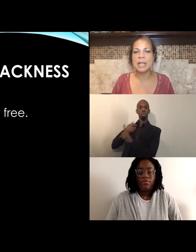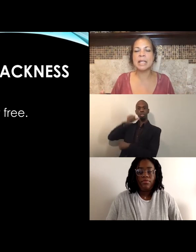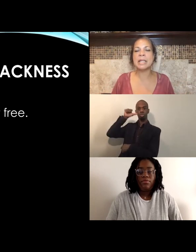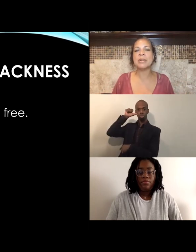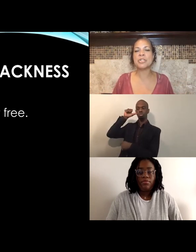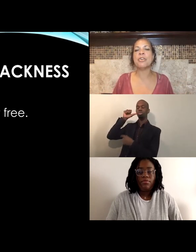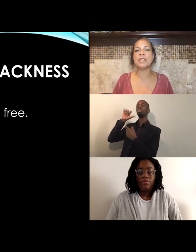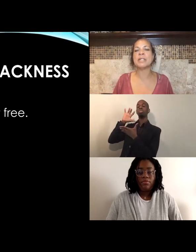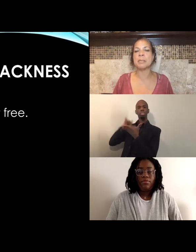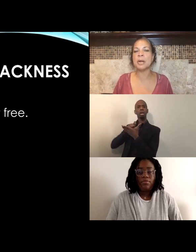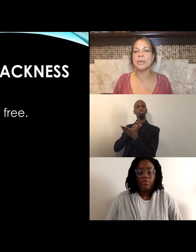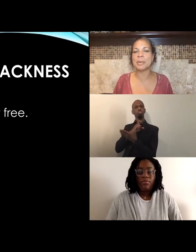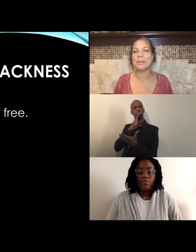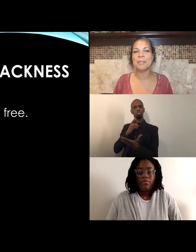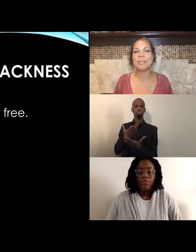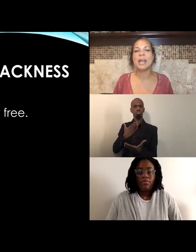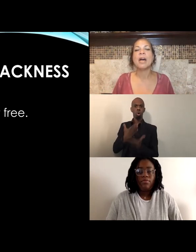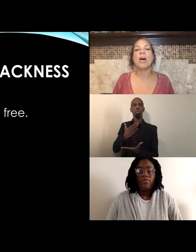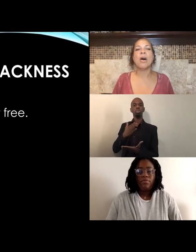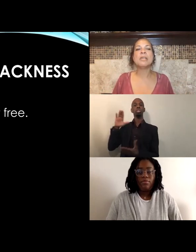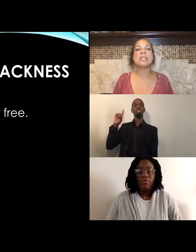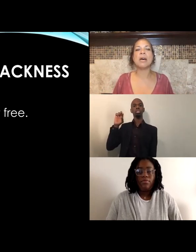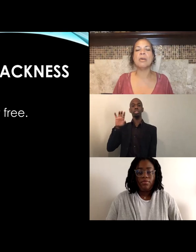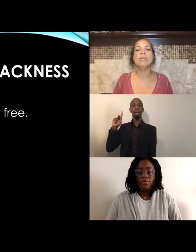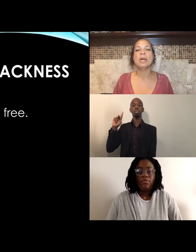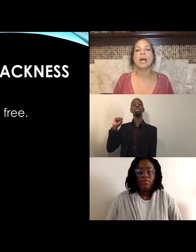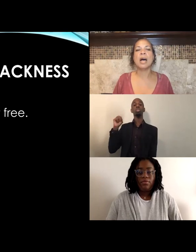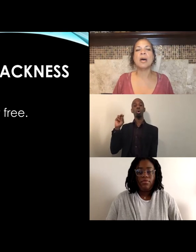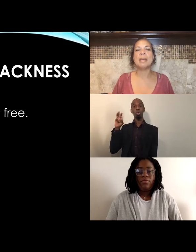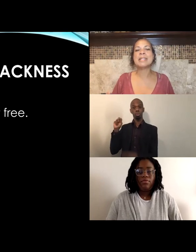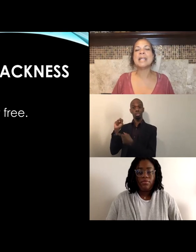that Derek Chauvin is a murderer also is not enough.